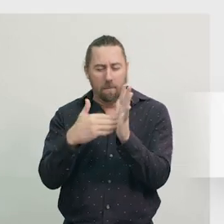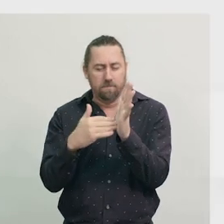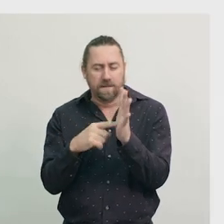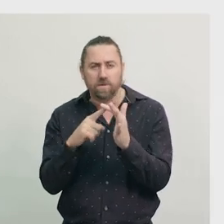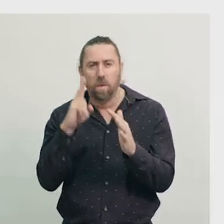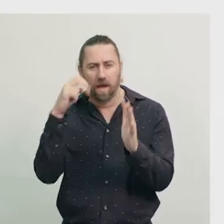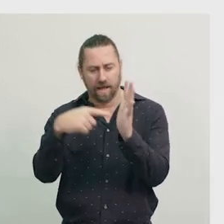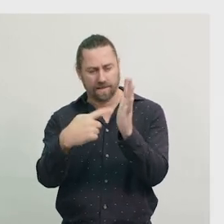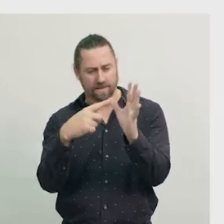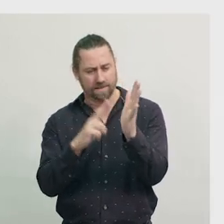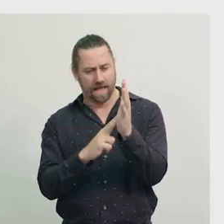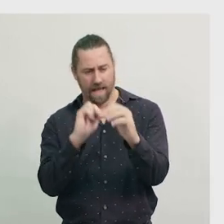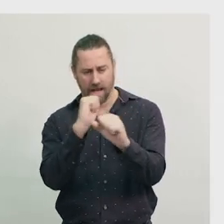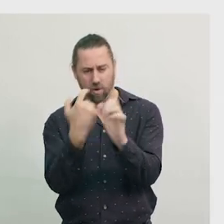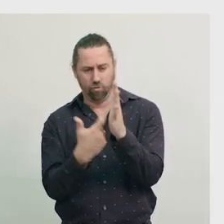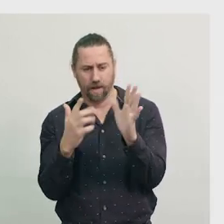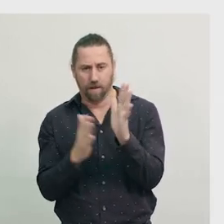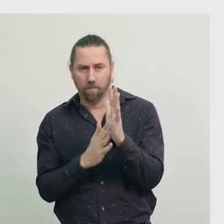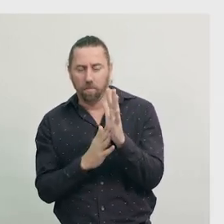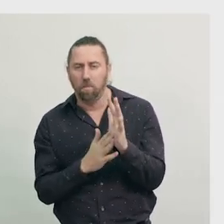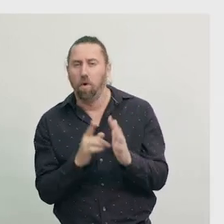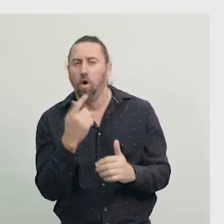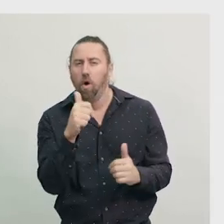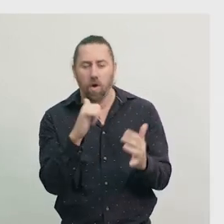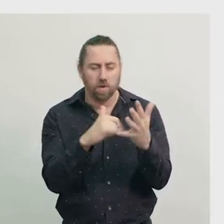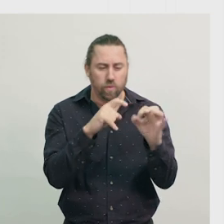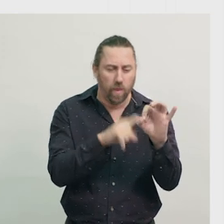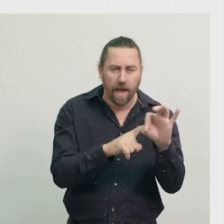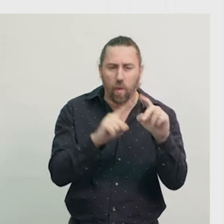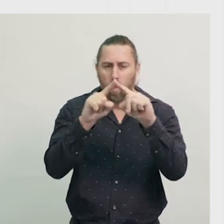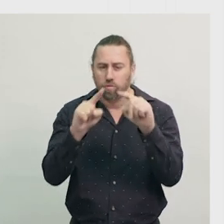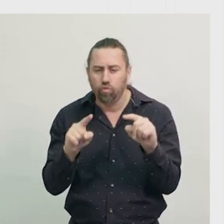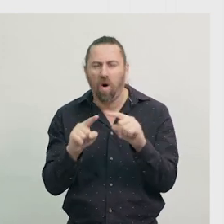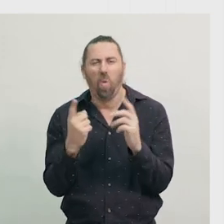Tangrams use mathematical properties of squares, triangles, and other common shapes,